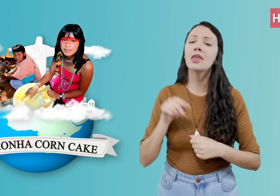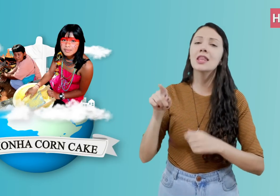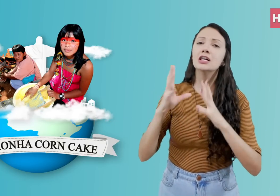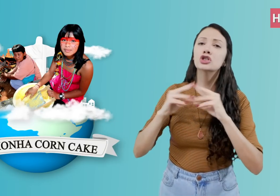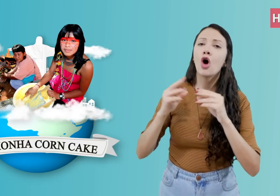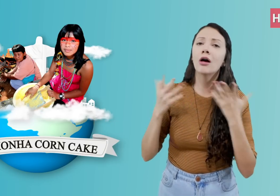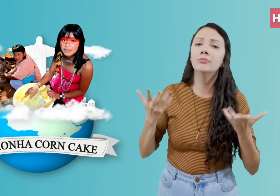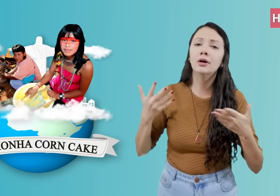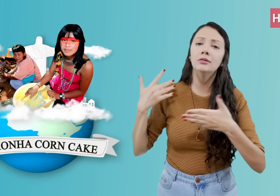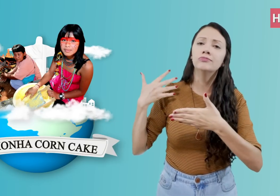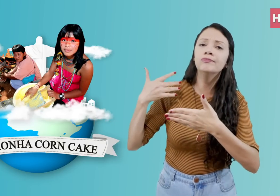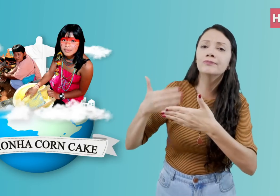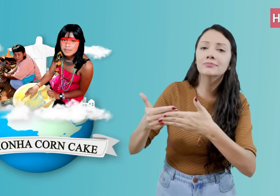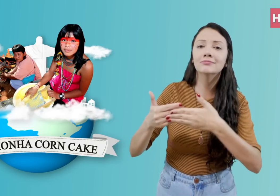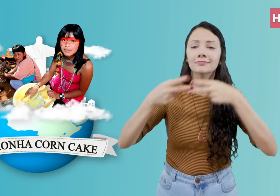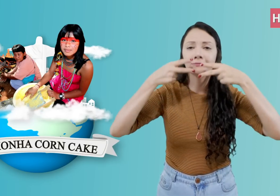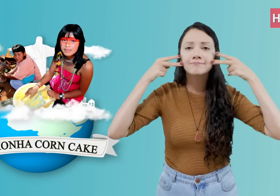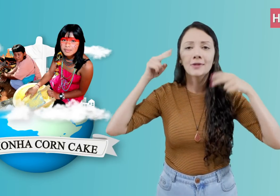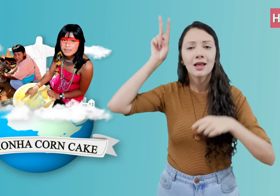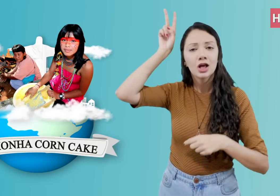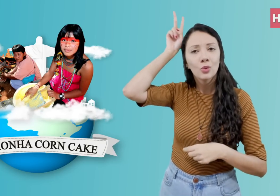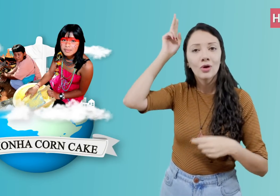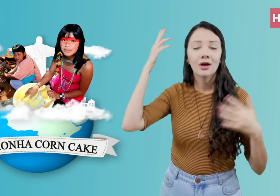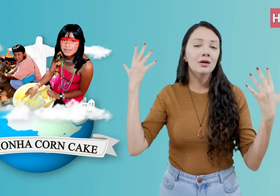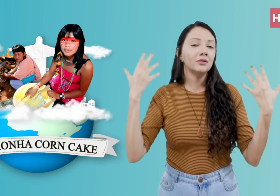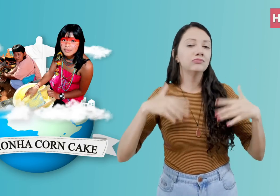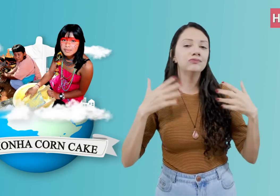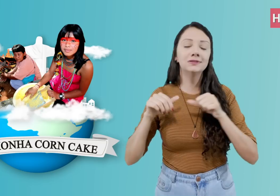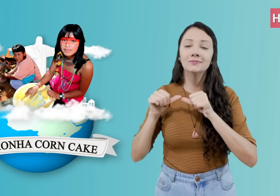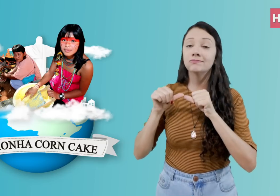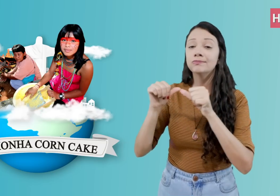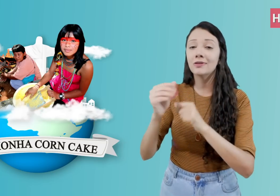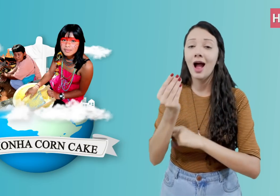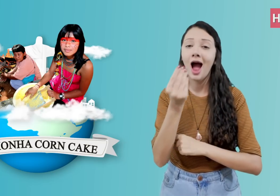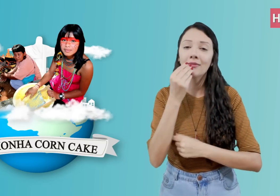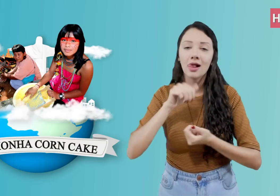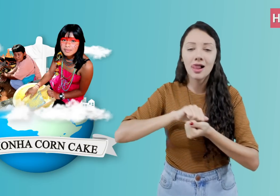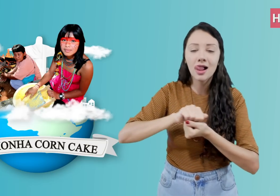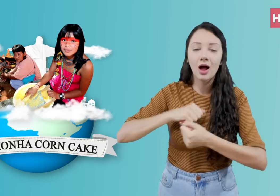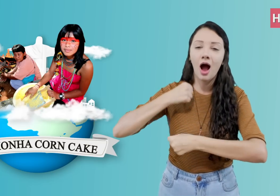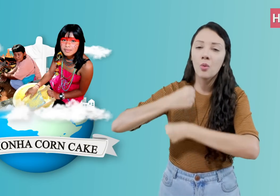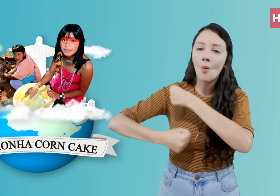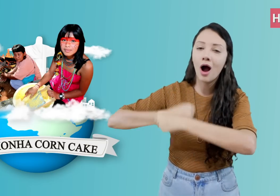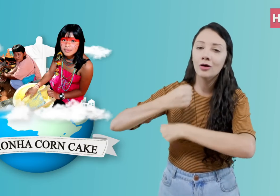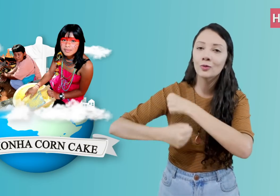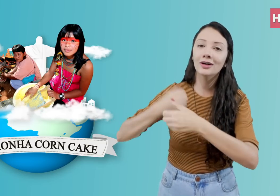as Latin American Indians ate